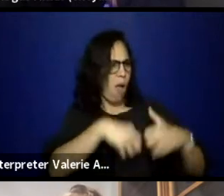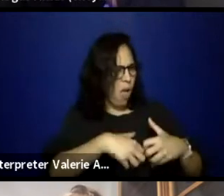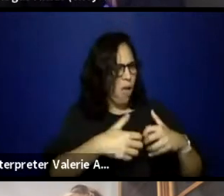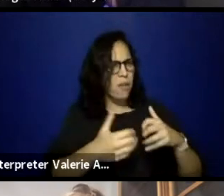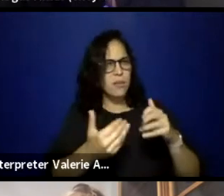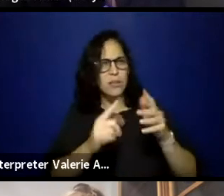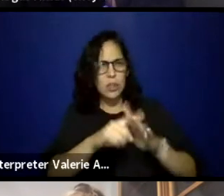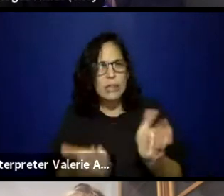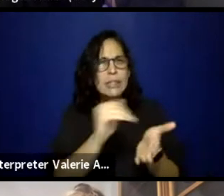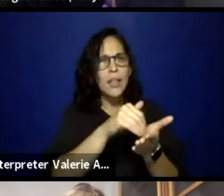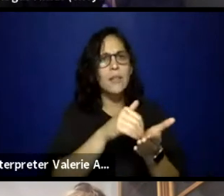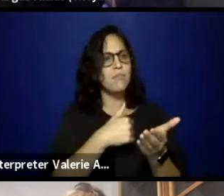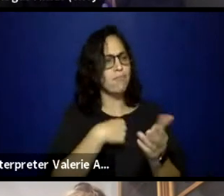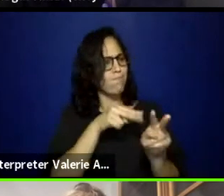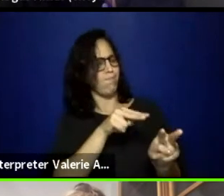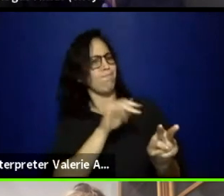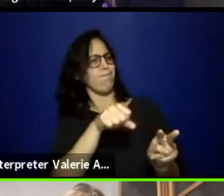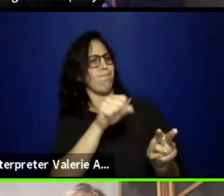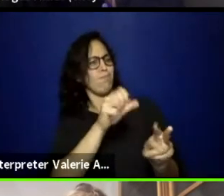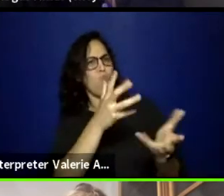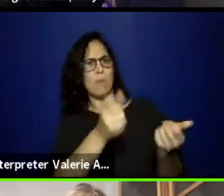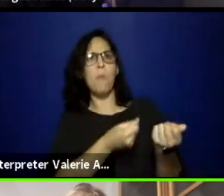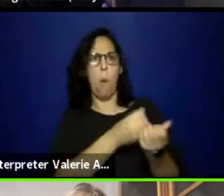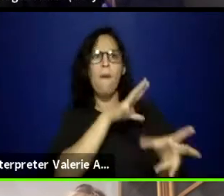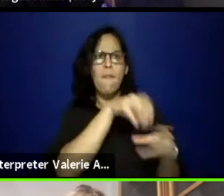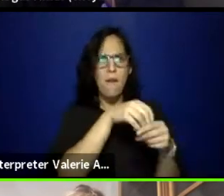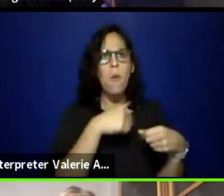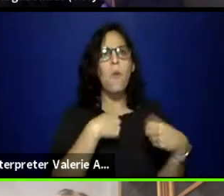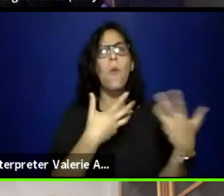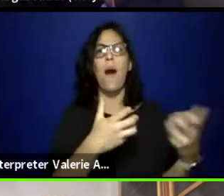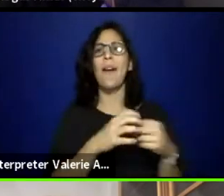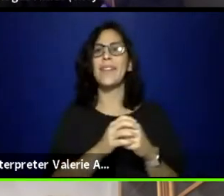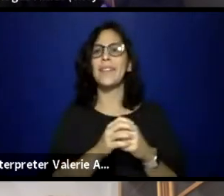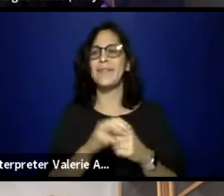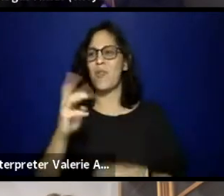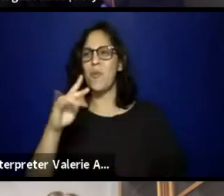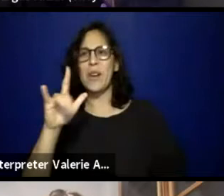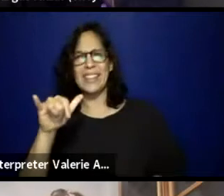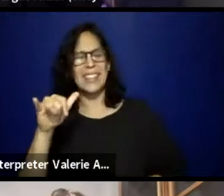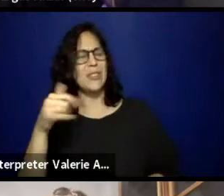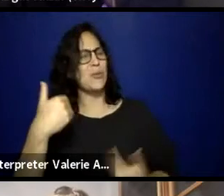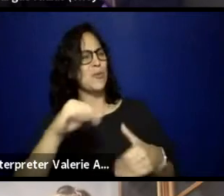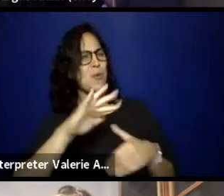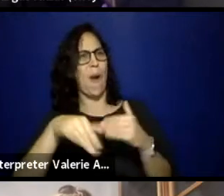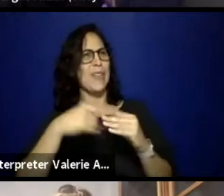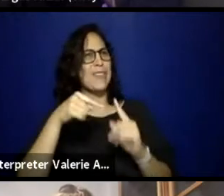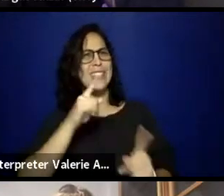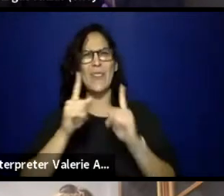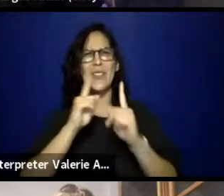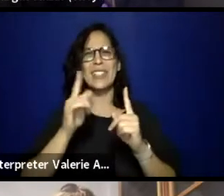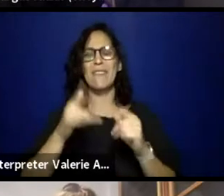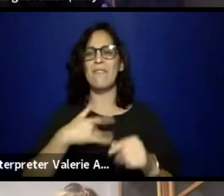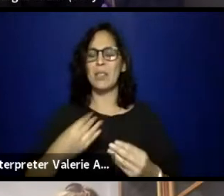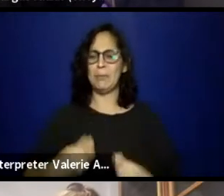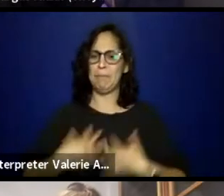All of those conversations really sparked something for me, especially because we, for me, in my head,